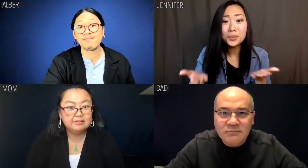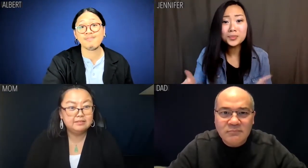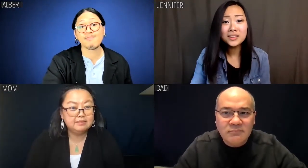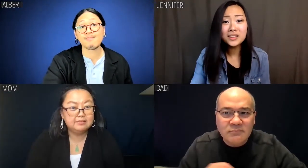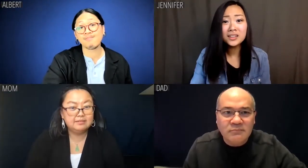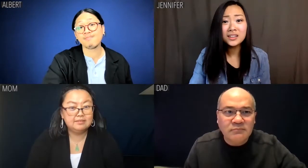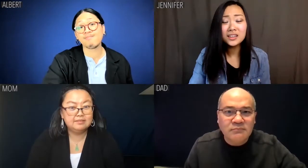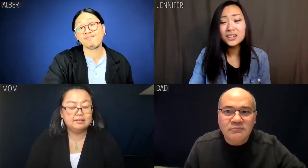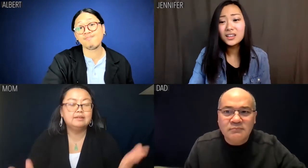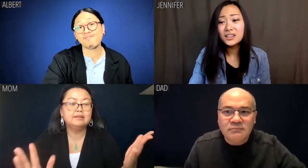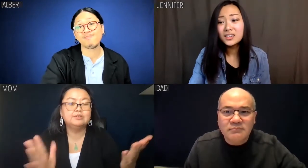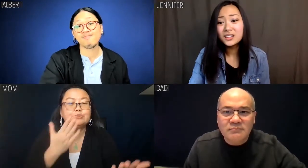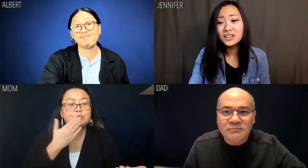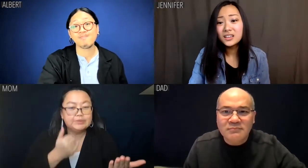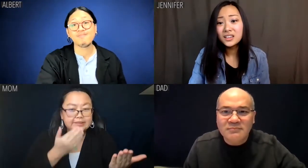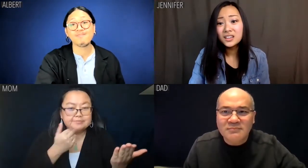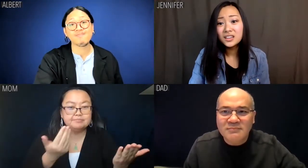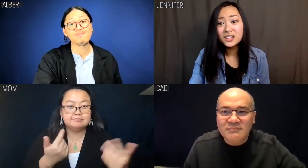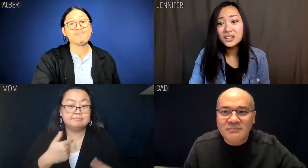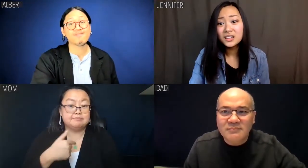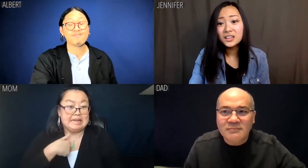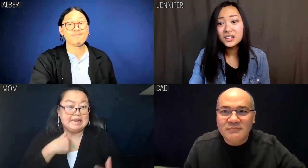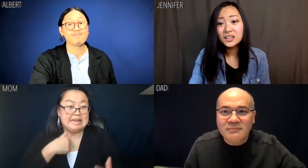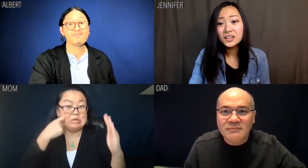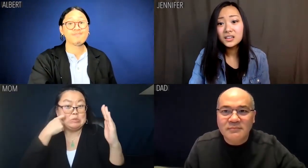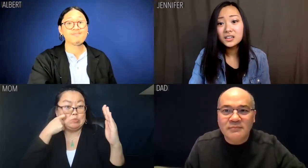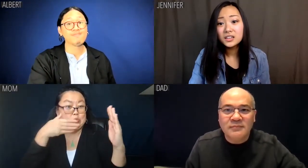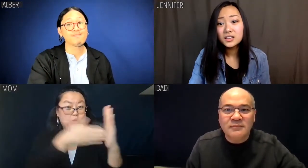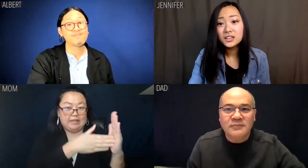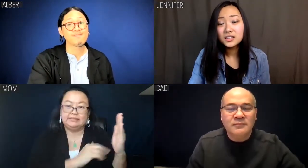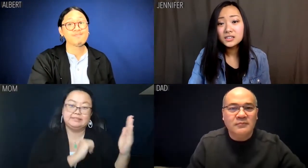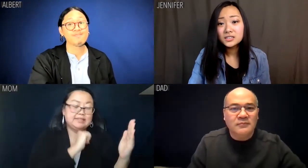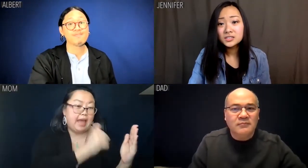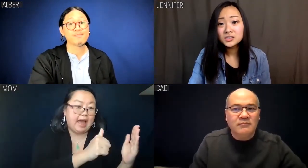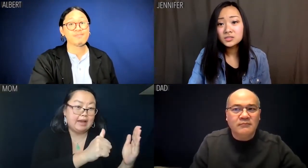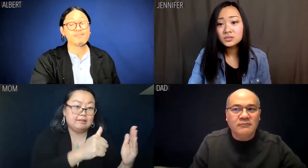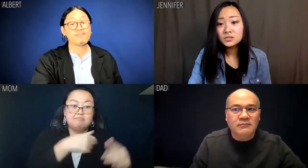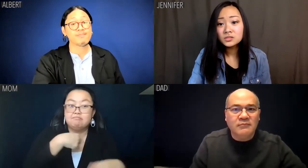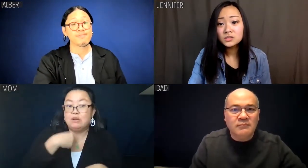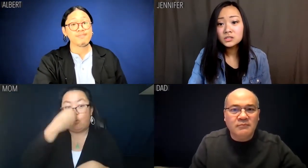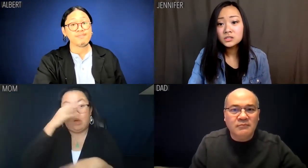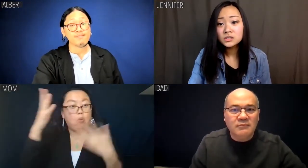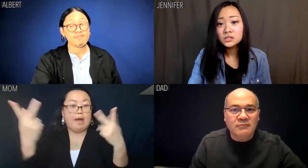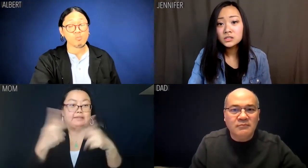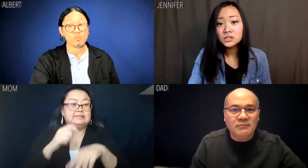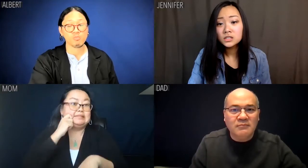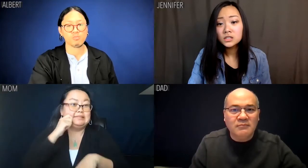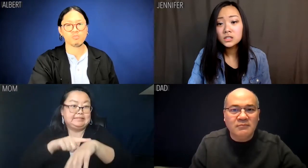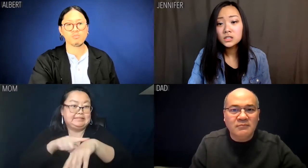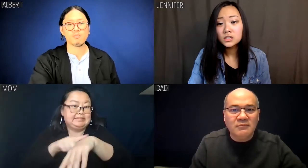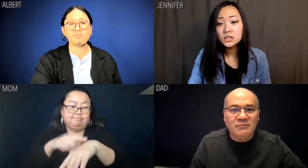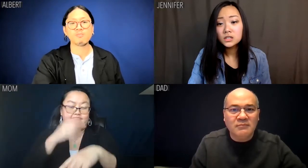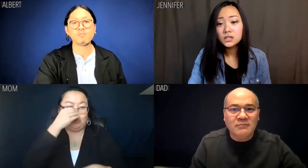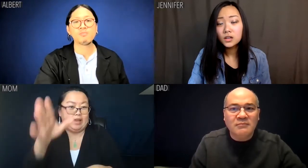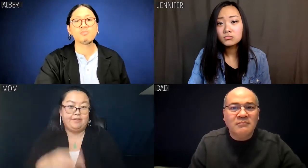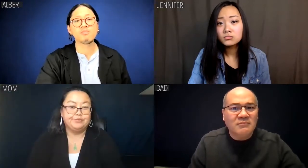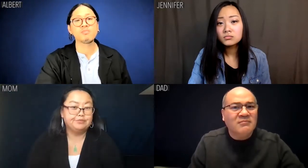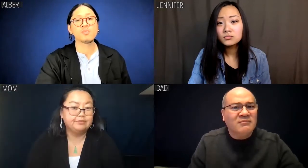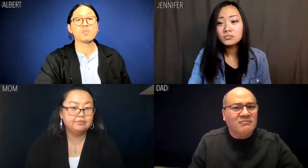Jennifer: Yeah, probably. Mom: Honey, I'm not. I don't care about the color of somebody's skin.